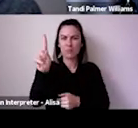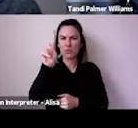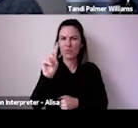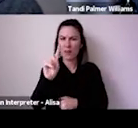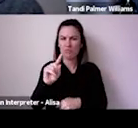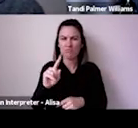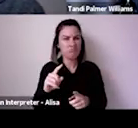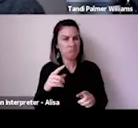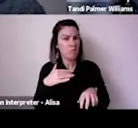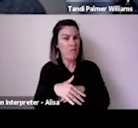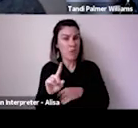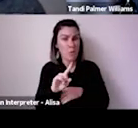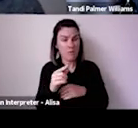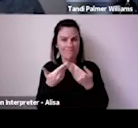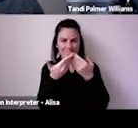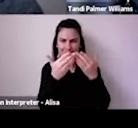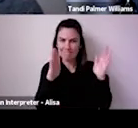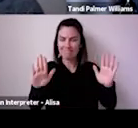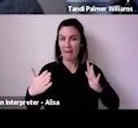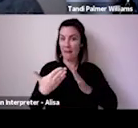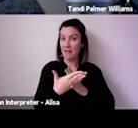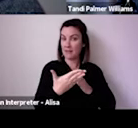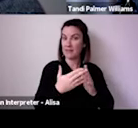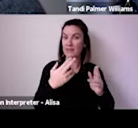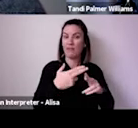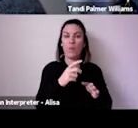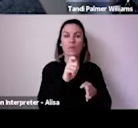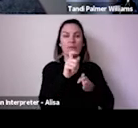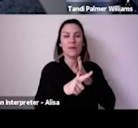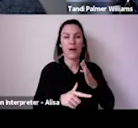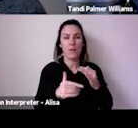announced increasingly restrictive bans on public gatherings and travel, for good reasons,